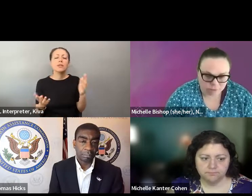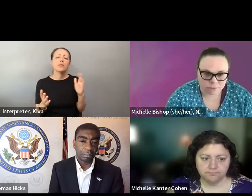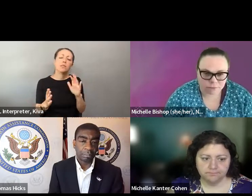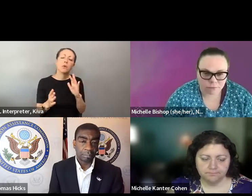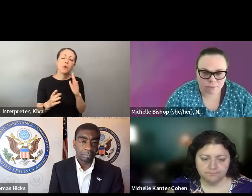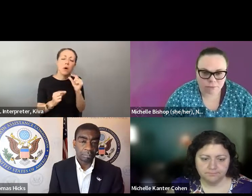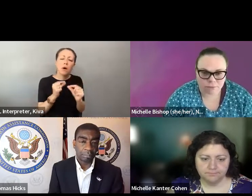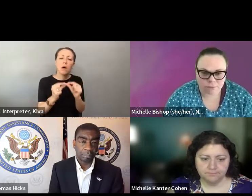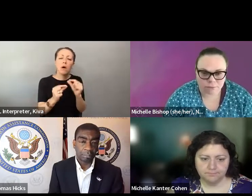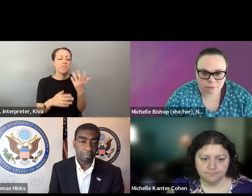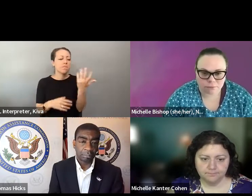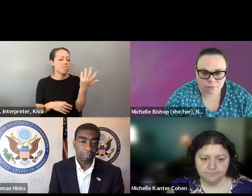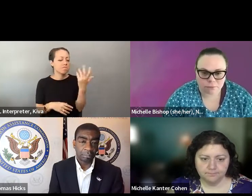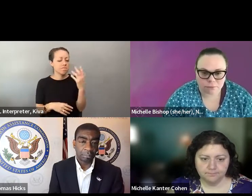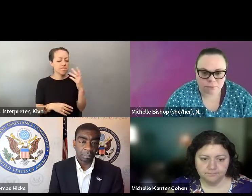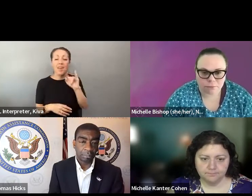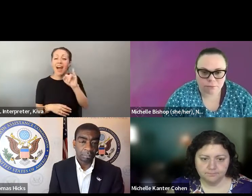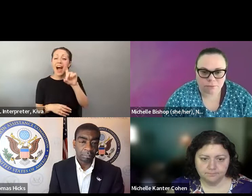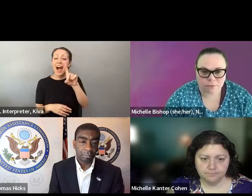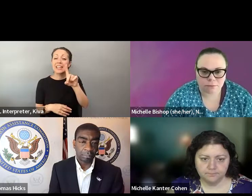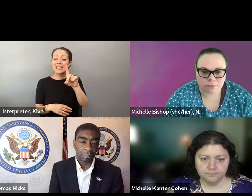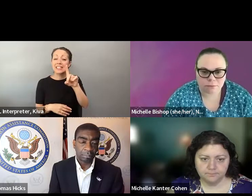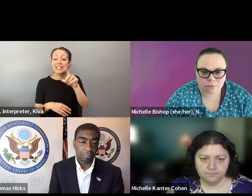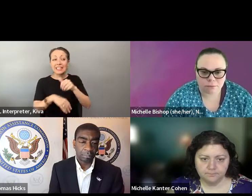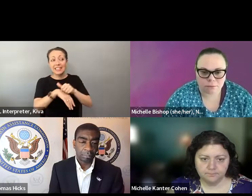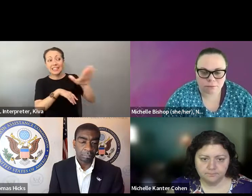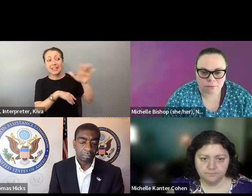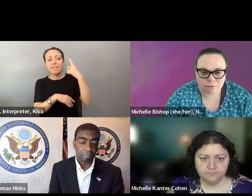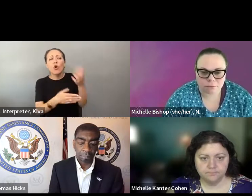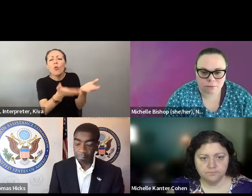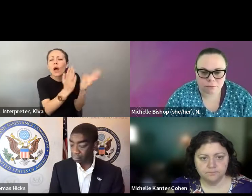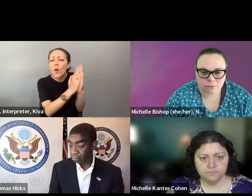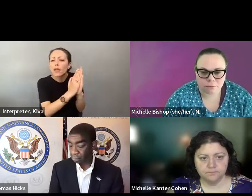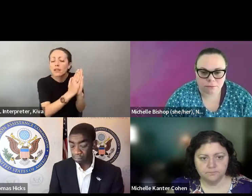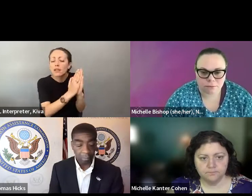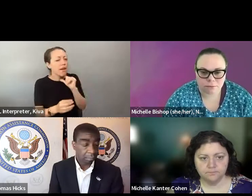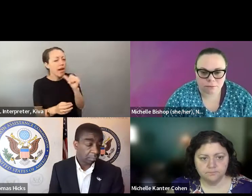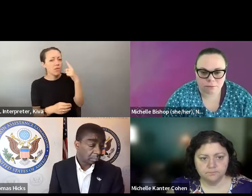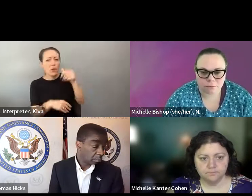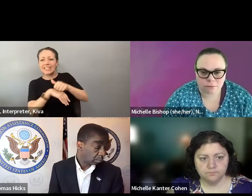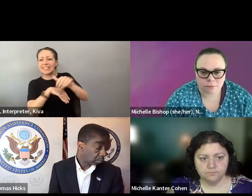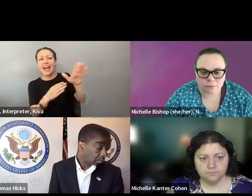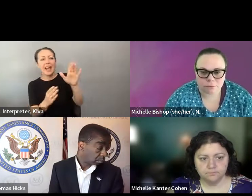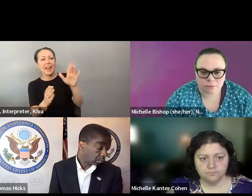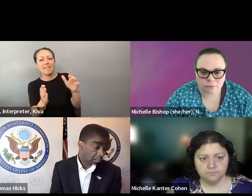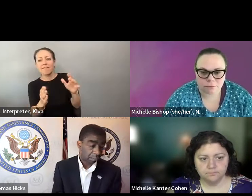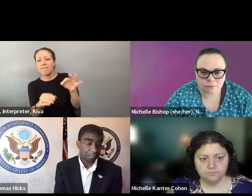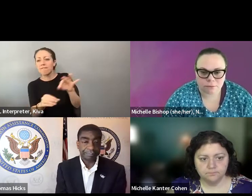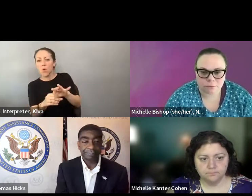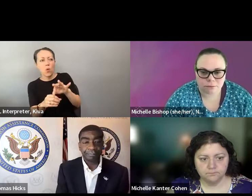request that could be standing so if you know you need it, you have it all the time. You know, making people have So if you know you need it, you have it all the time, you know, making people have to submit Id just to record a male ballad. to submit ID just to request a mail ballot. If you don't